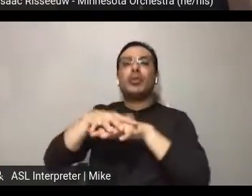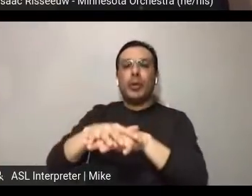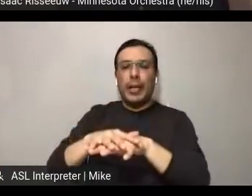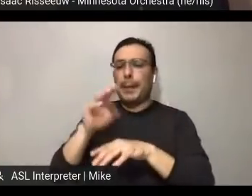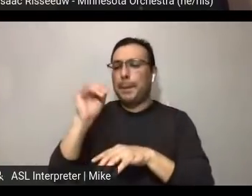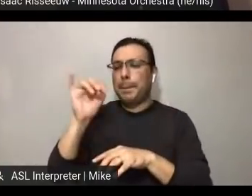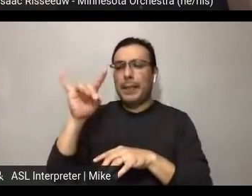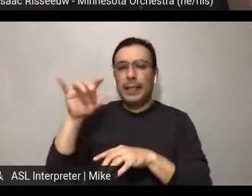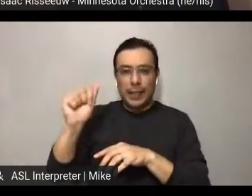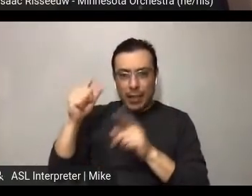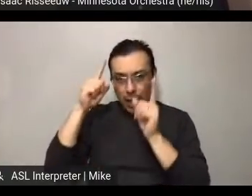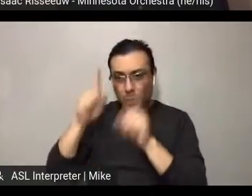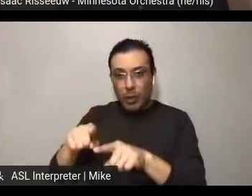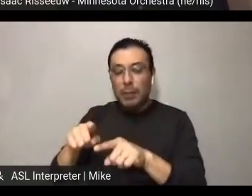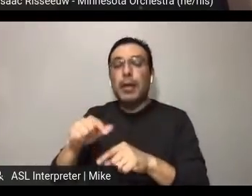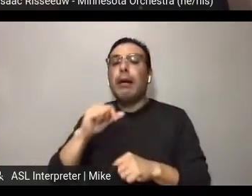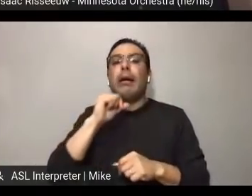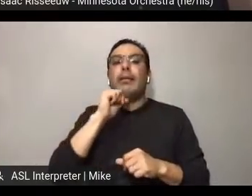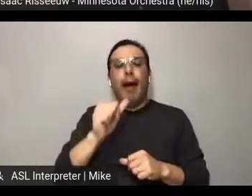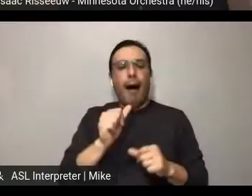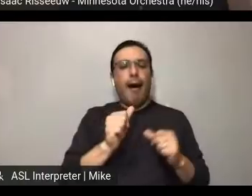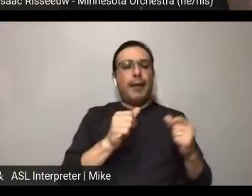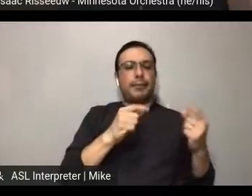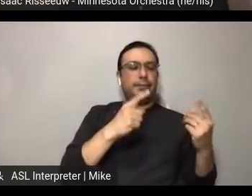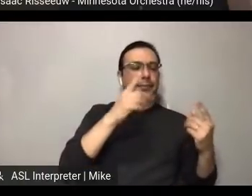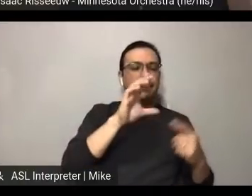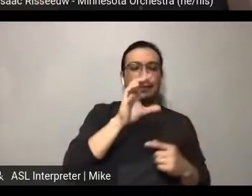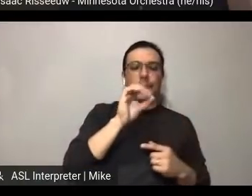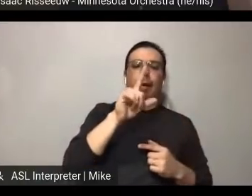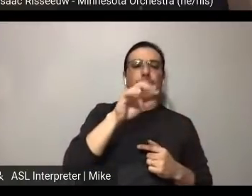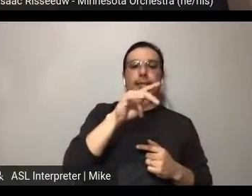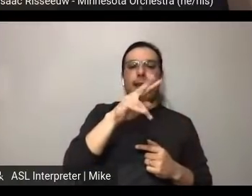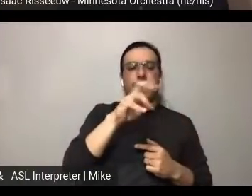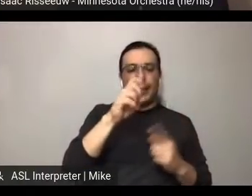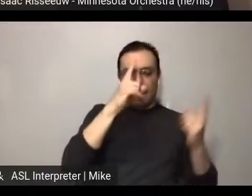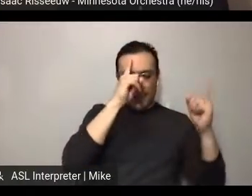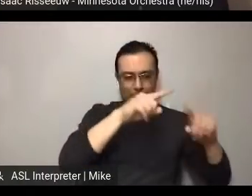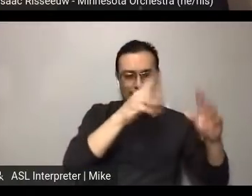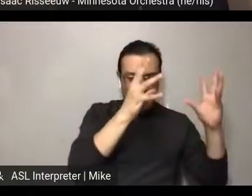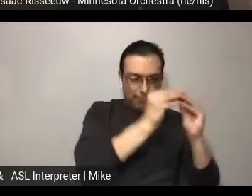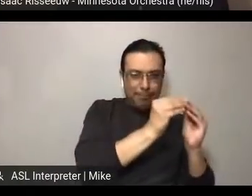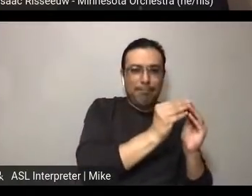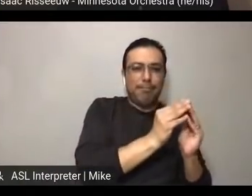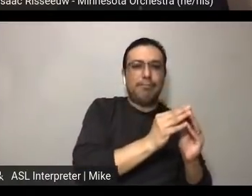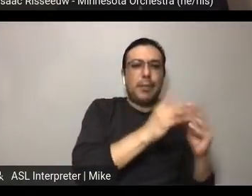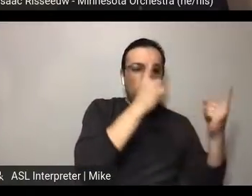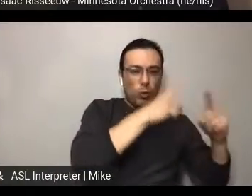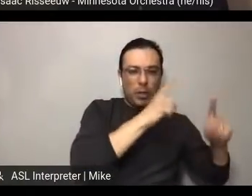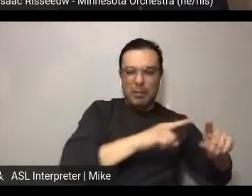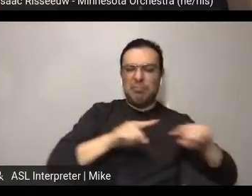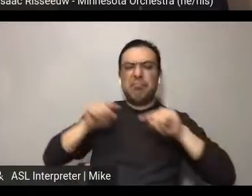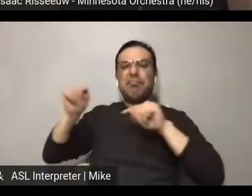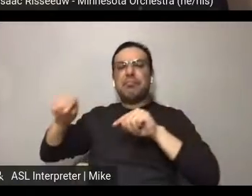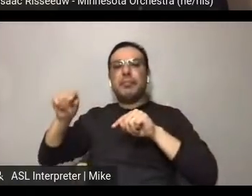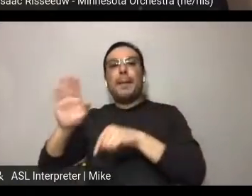from an individual collective bargaining agreement each orchestra has with their local union. The media agreement is industry wide, standardrizes